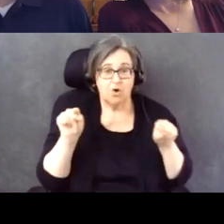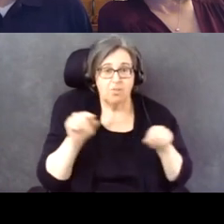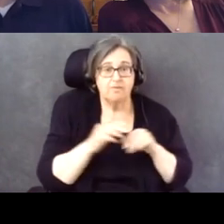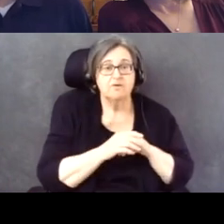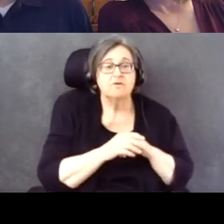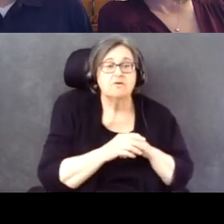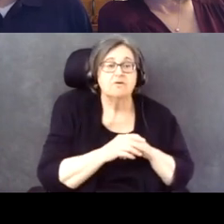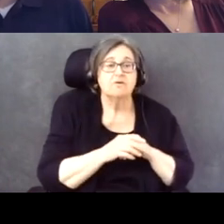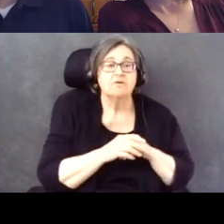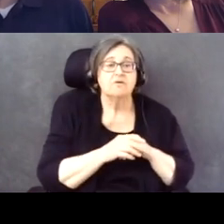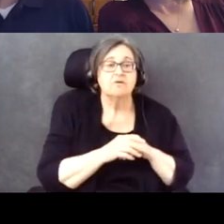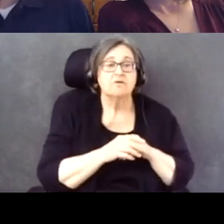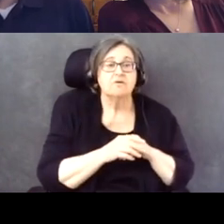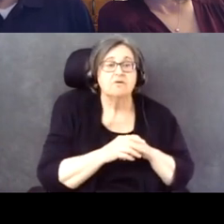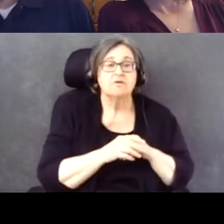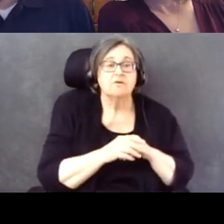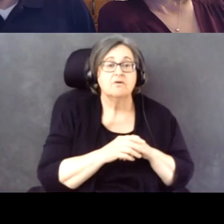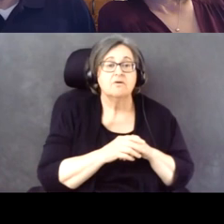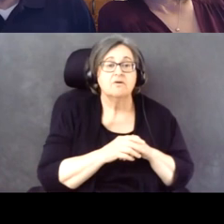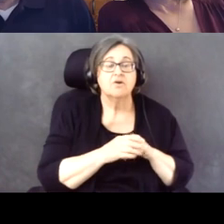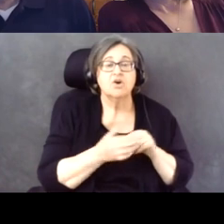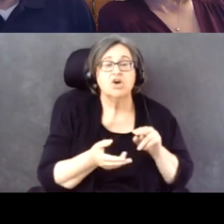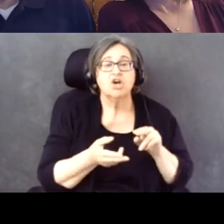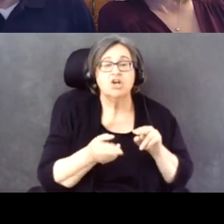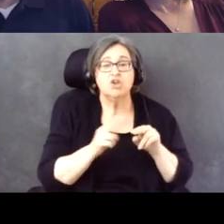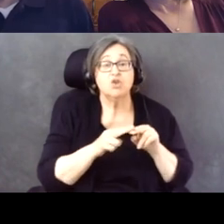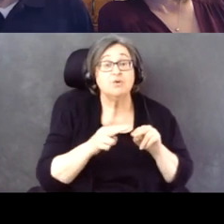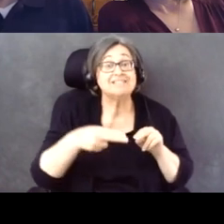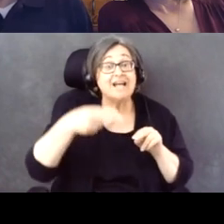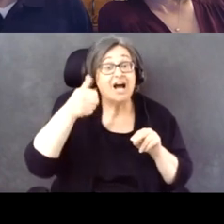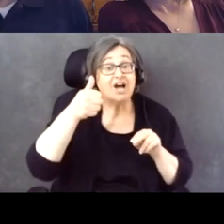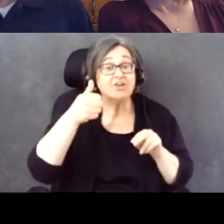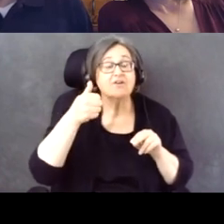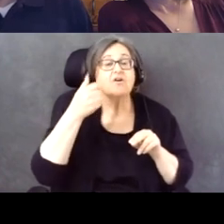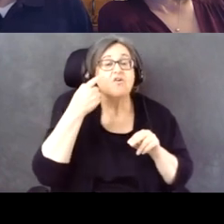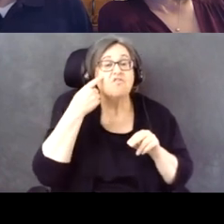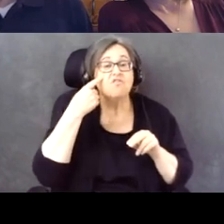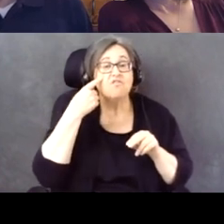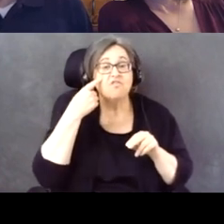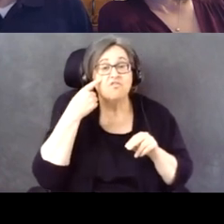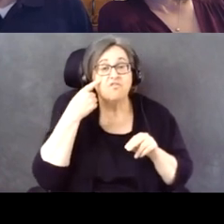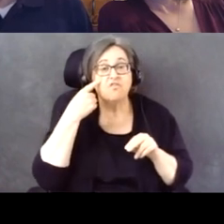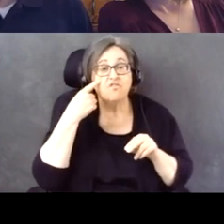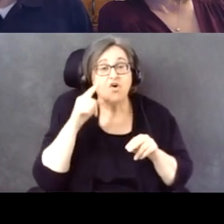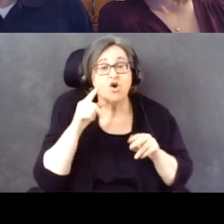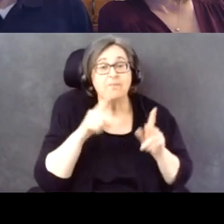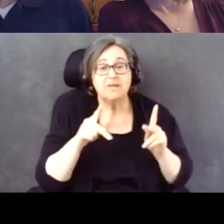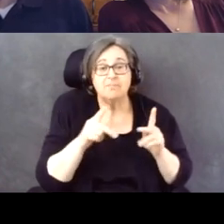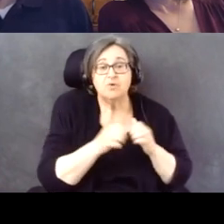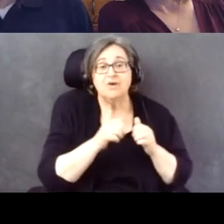The turnout, the increase was higher among people with disabilities and states that made